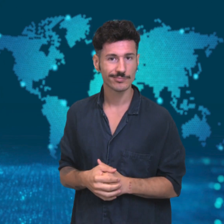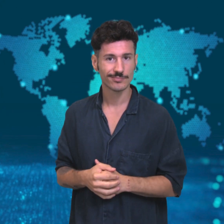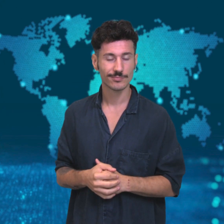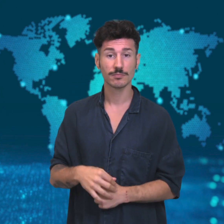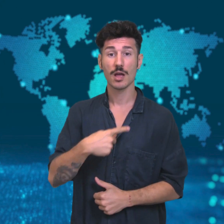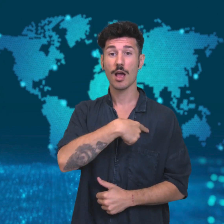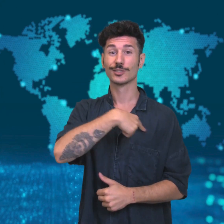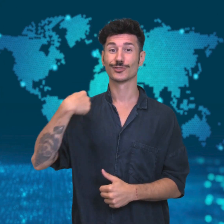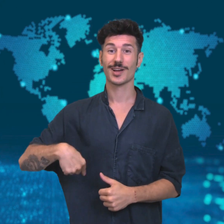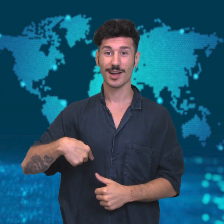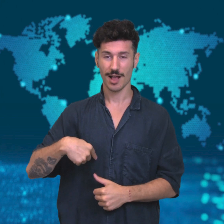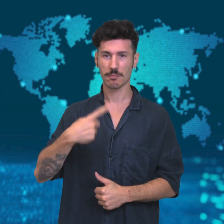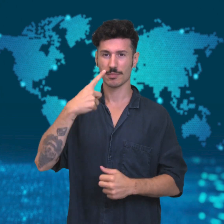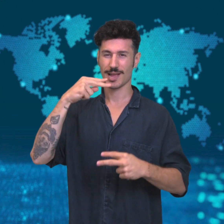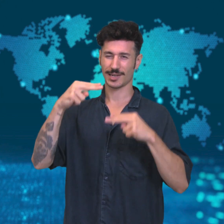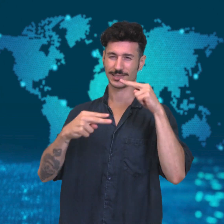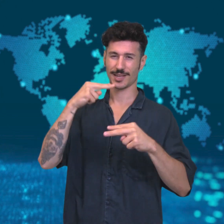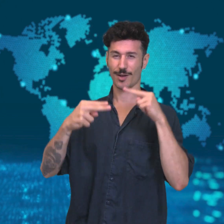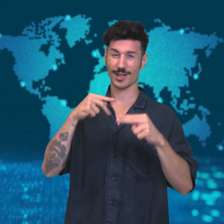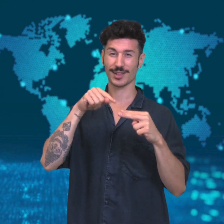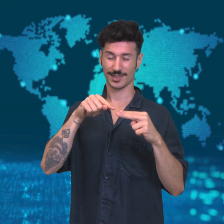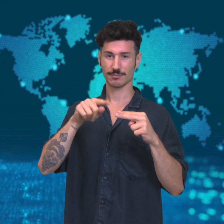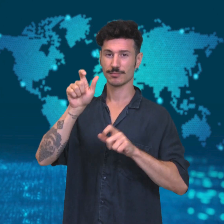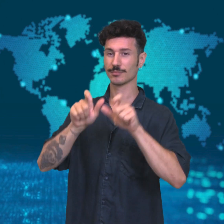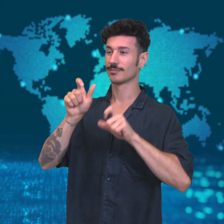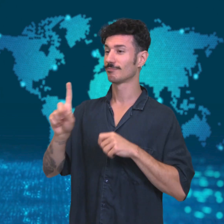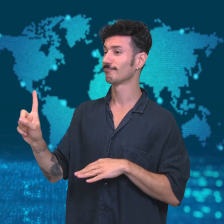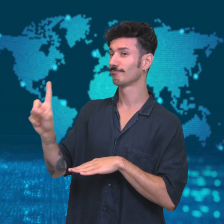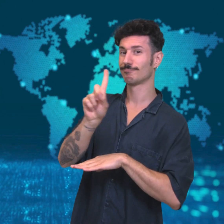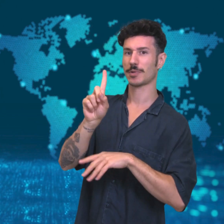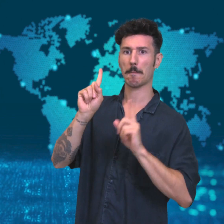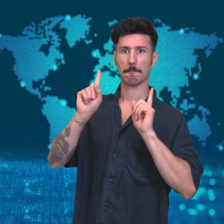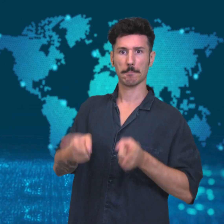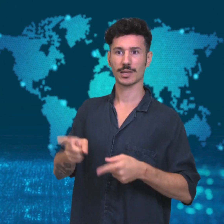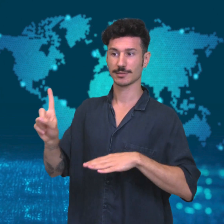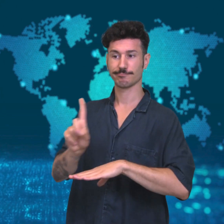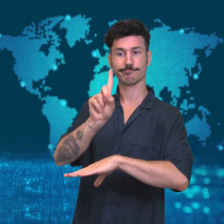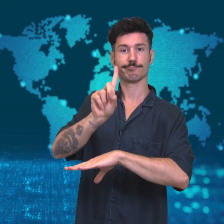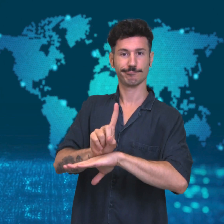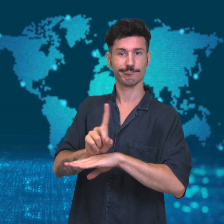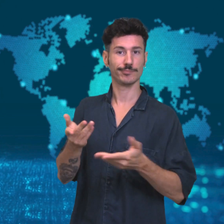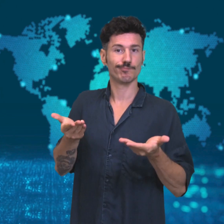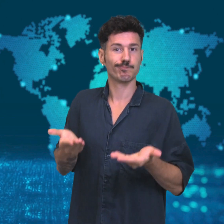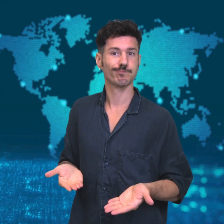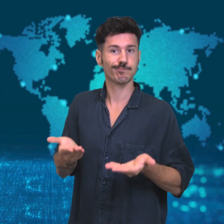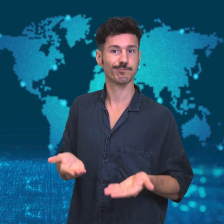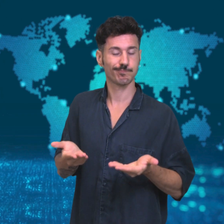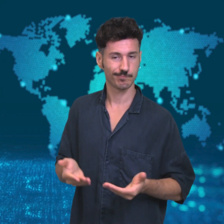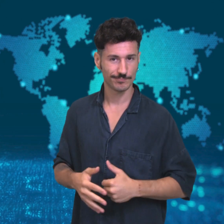Restaurant weighs customers.